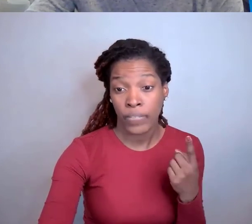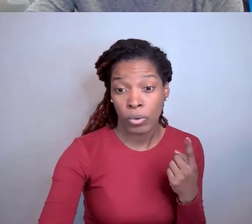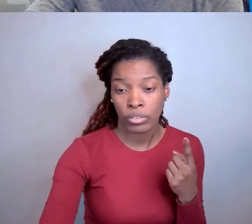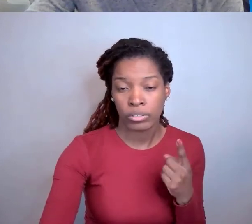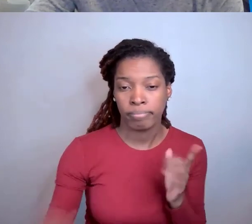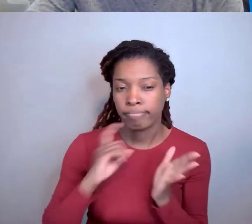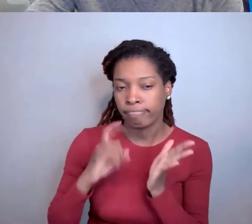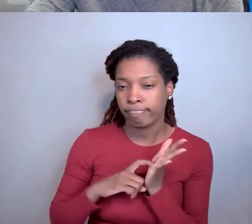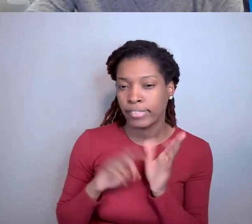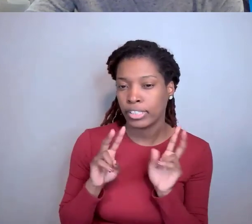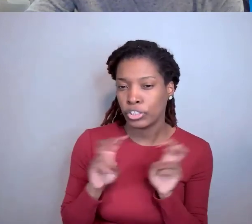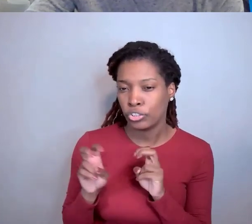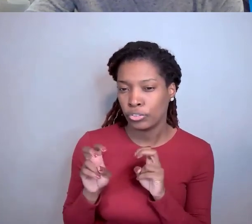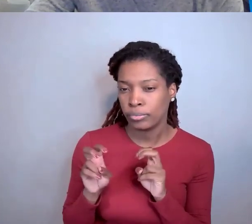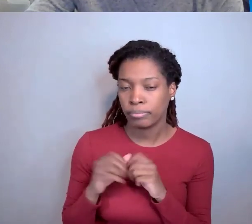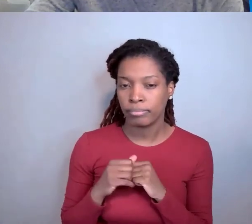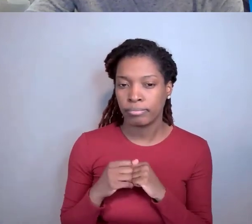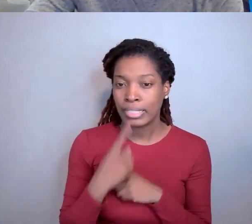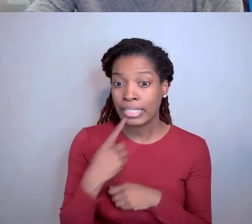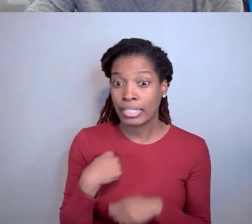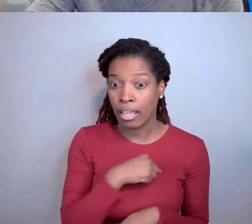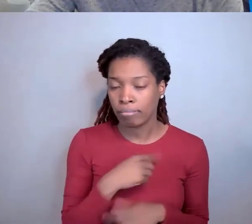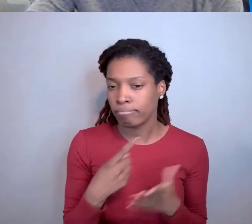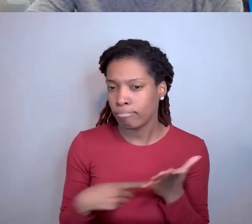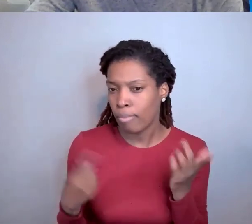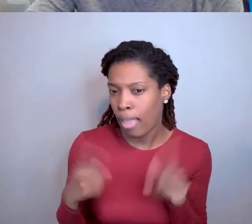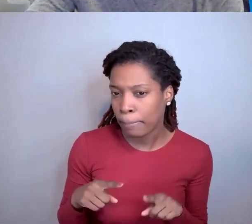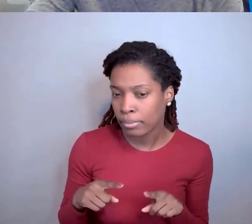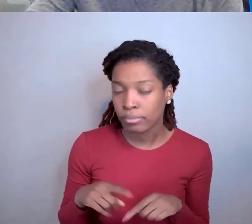tell us about it, and get up to speed, okay?